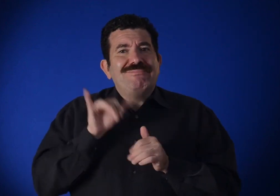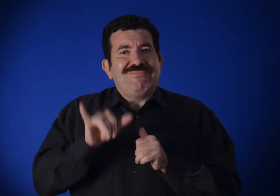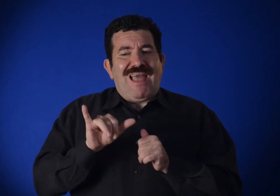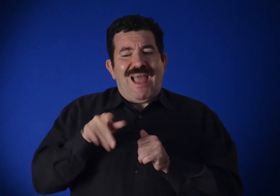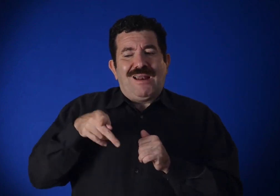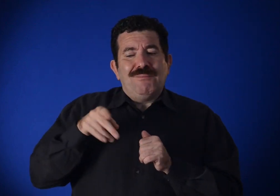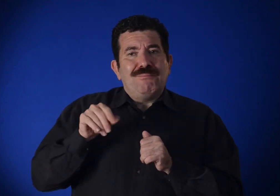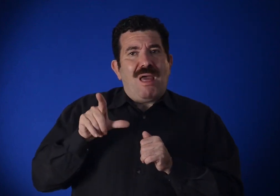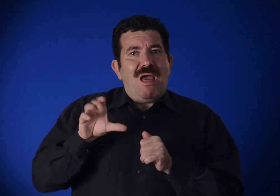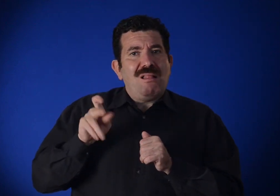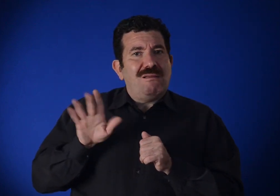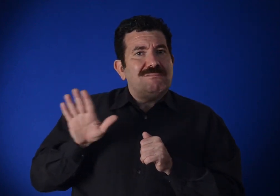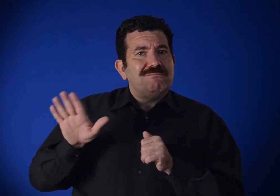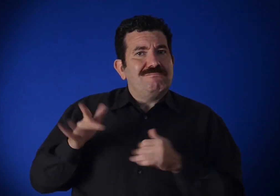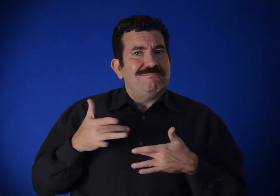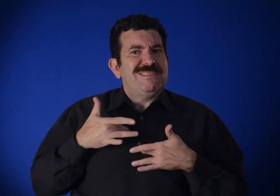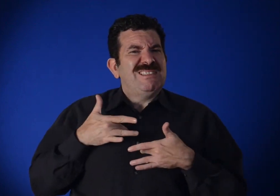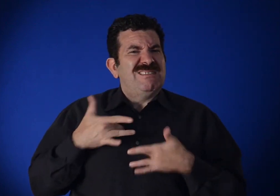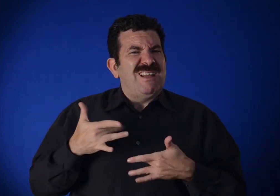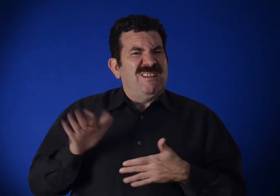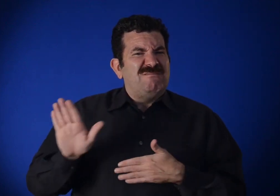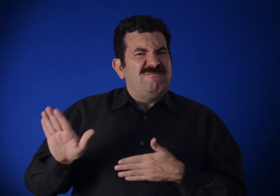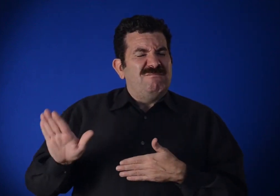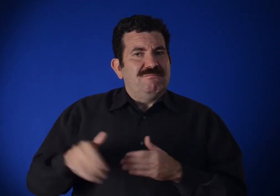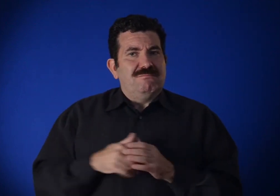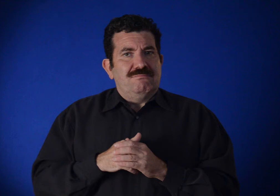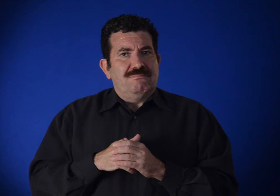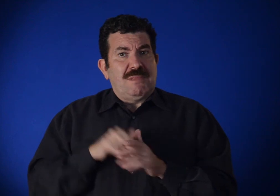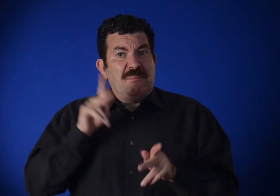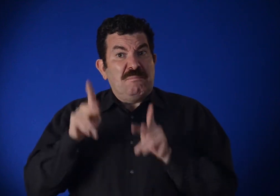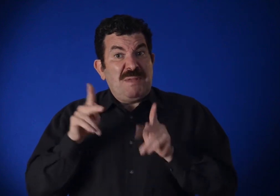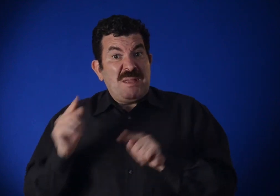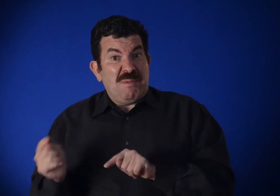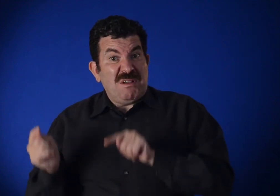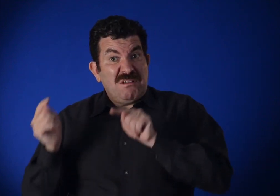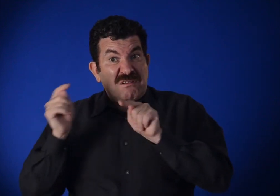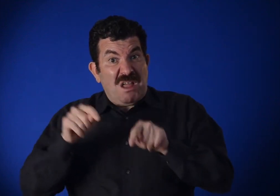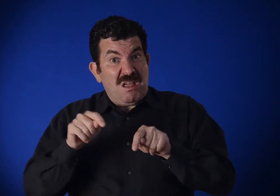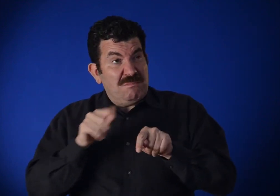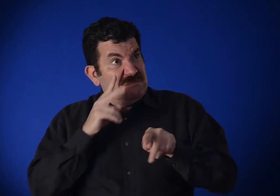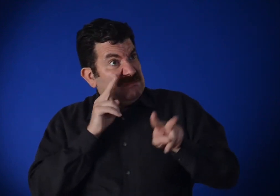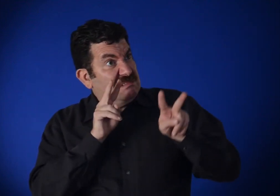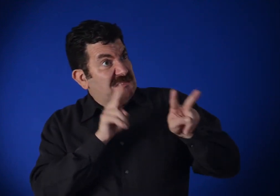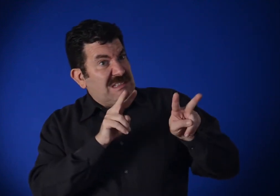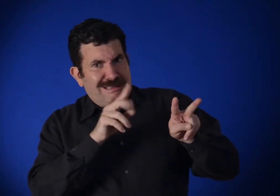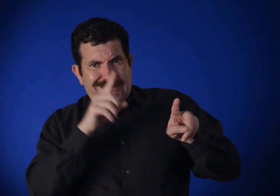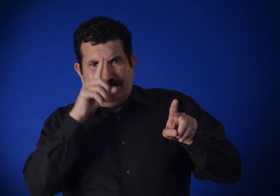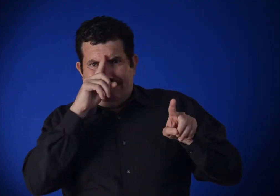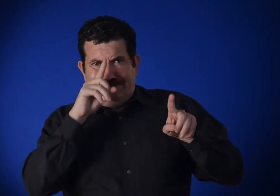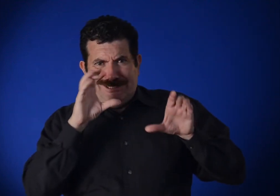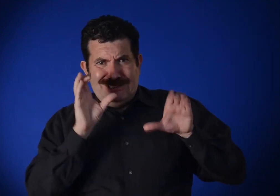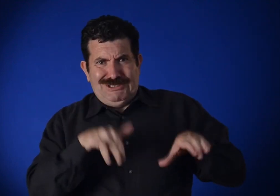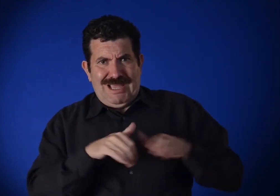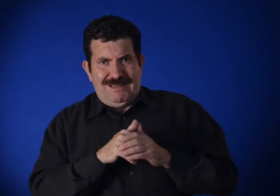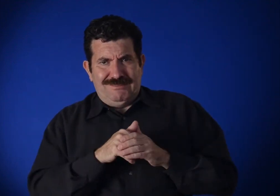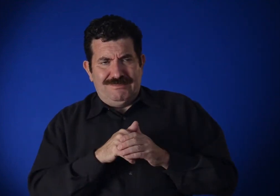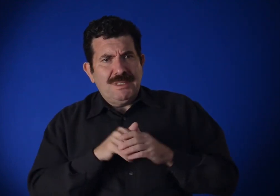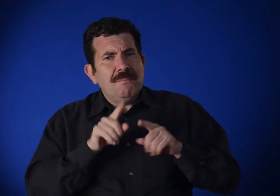Pollock's process initially shocked the public.